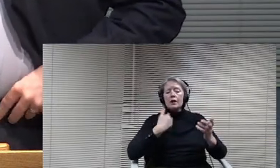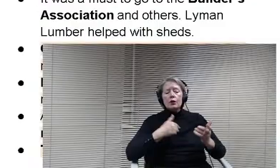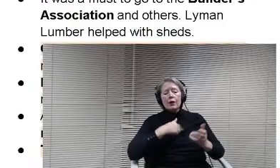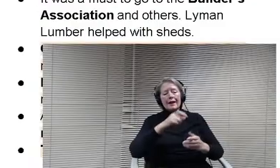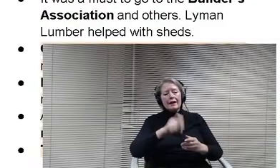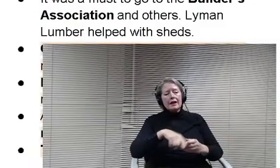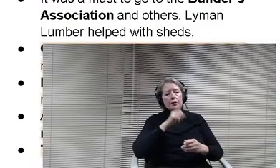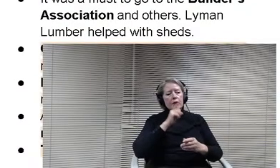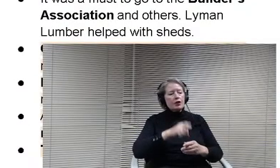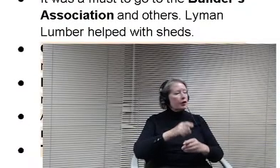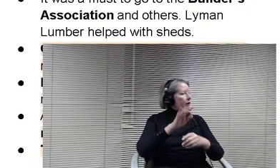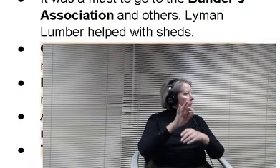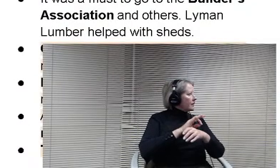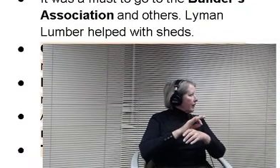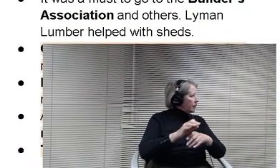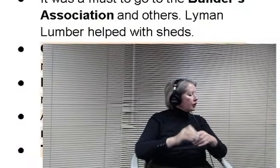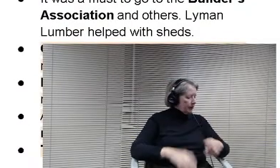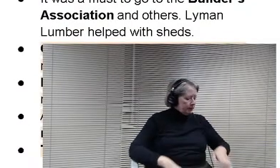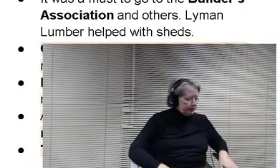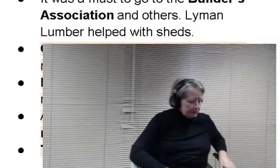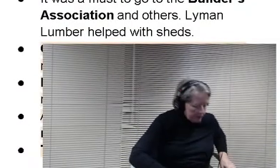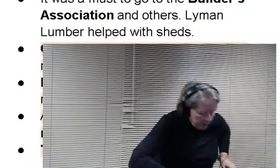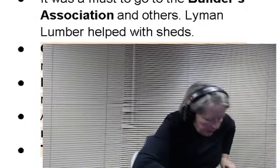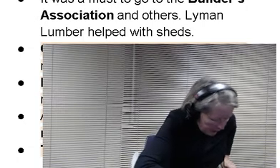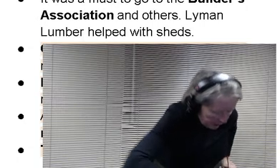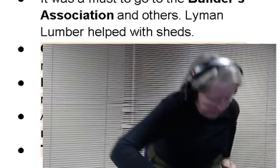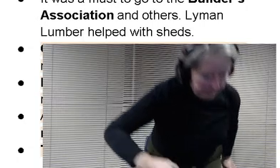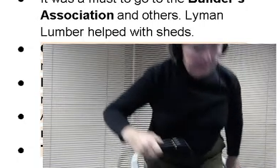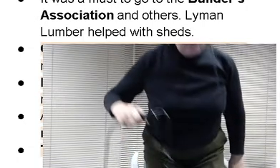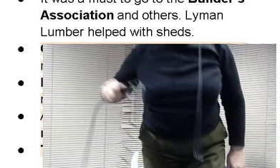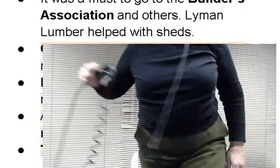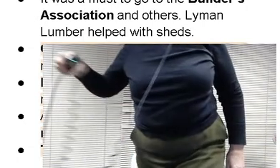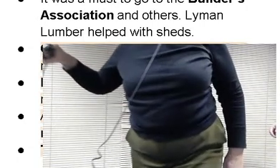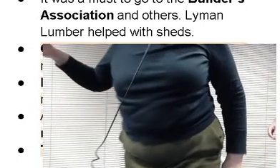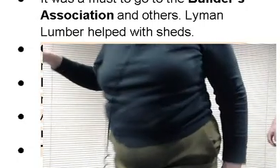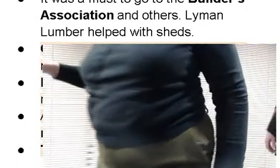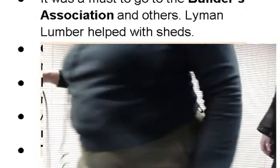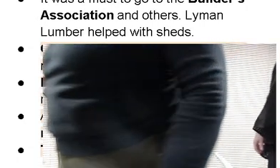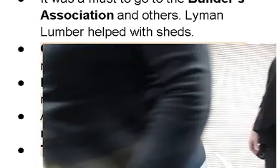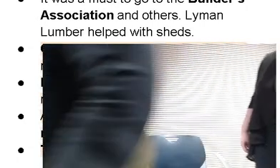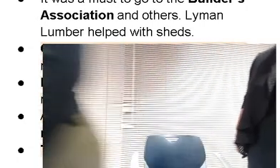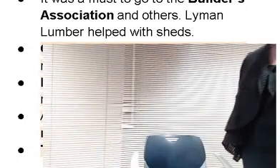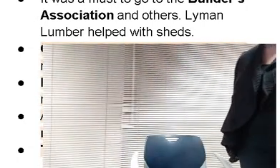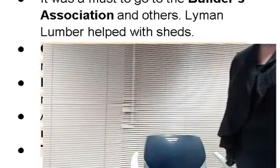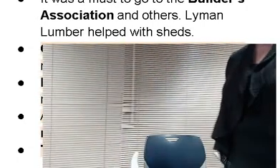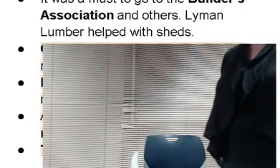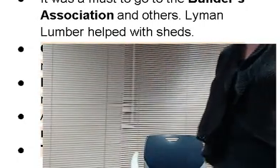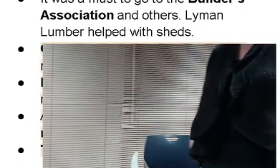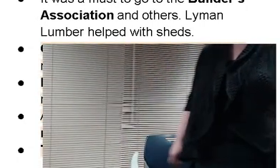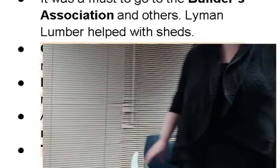And this is just all the different details that we learn from Burnsville about the space that we need. Small engine